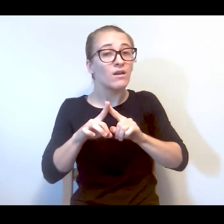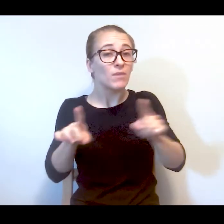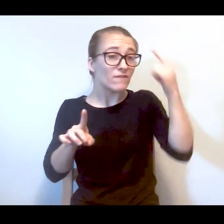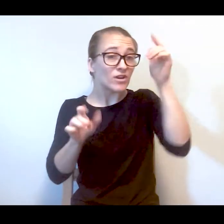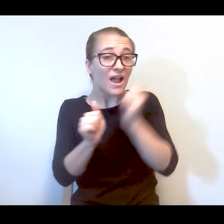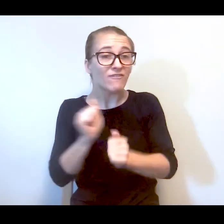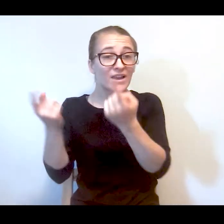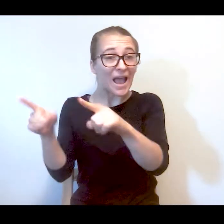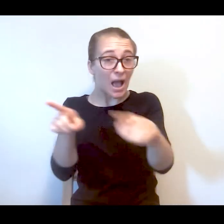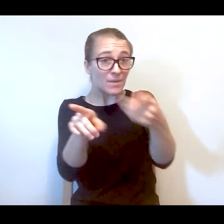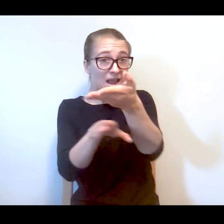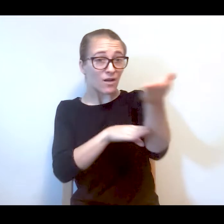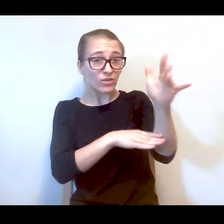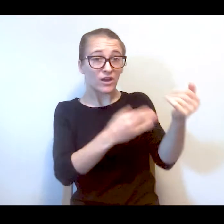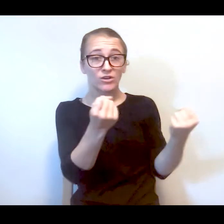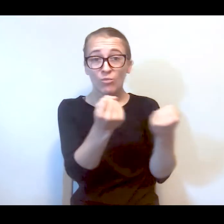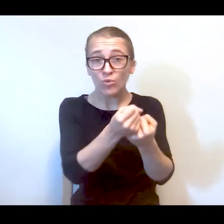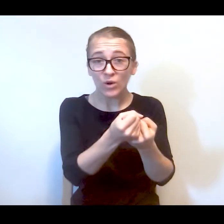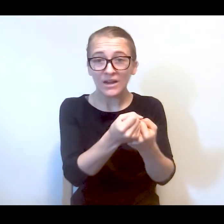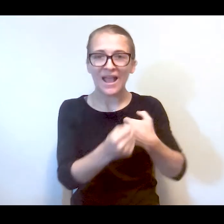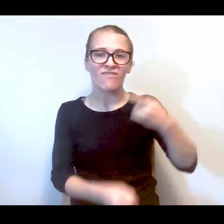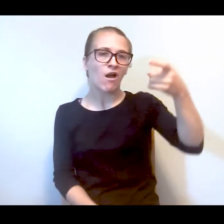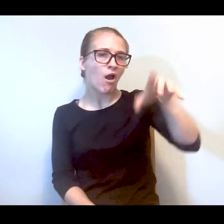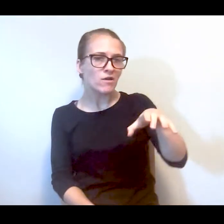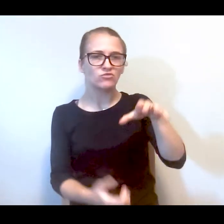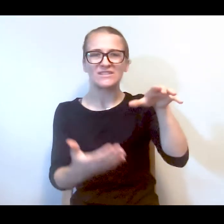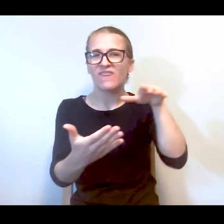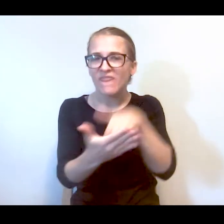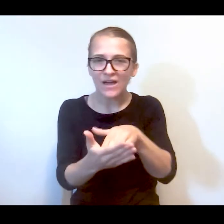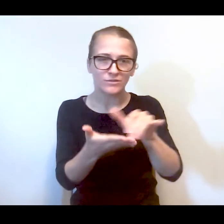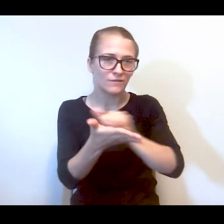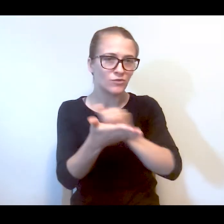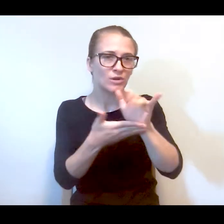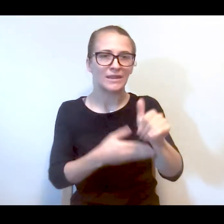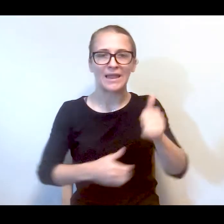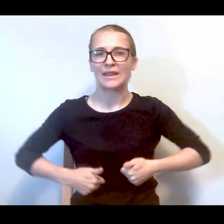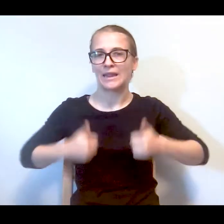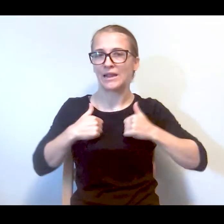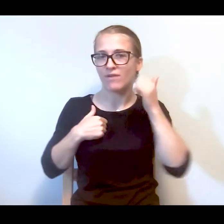And for every instance out there that supports that, there's hundreds of thousands of New Yorkers that